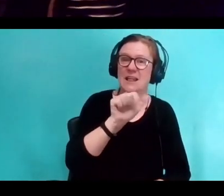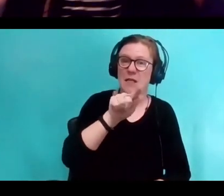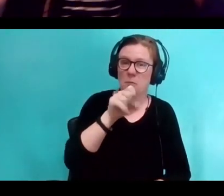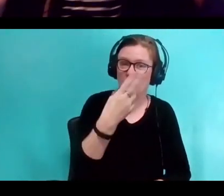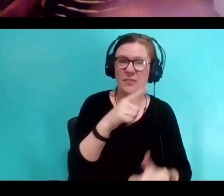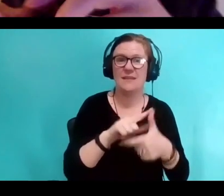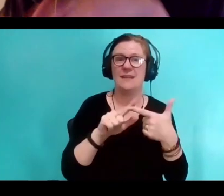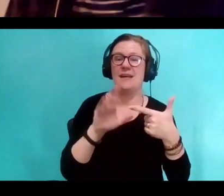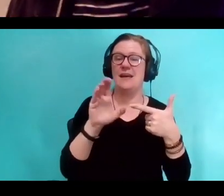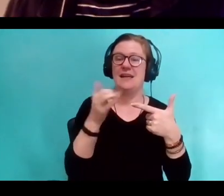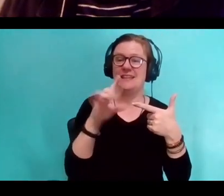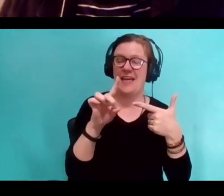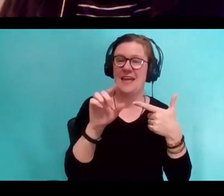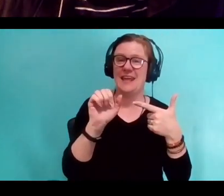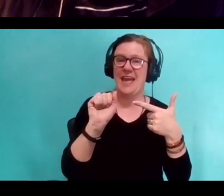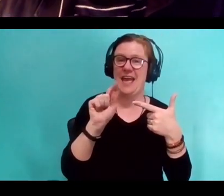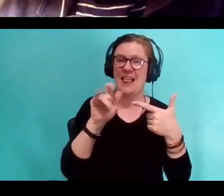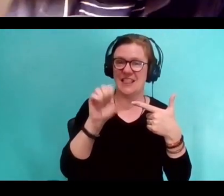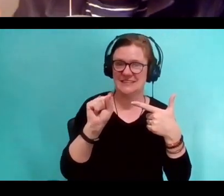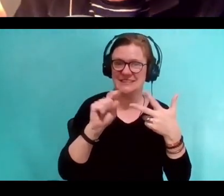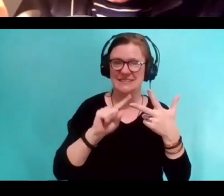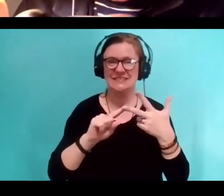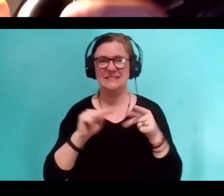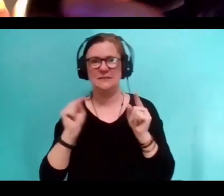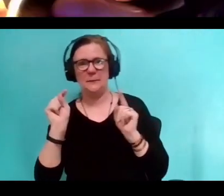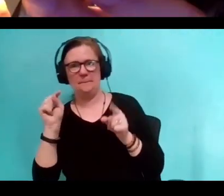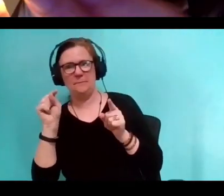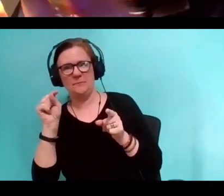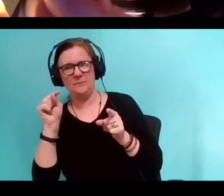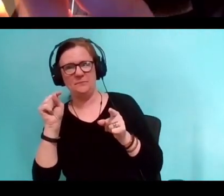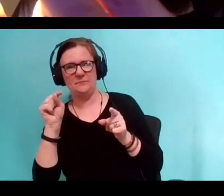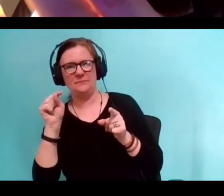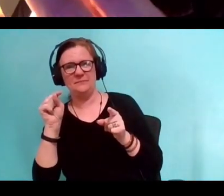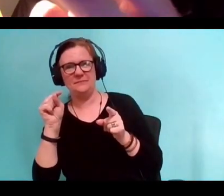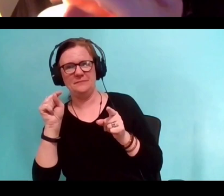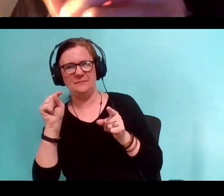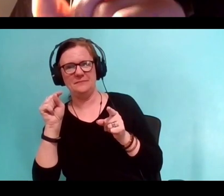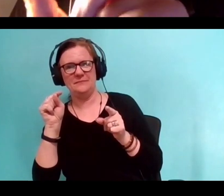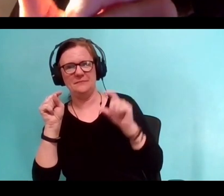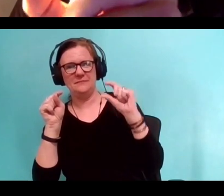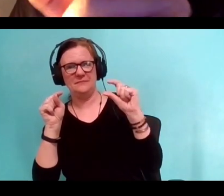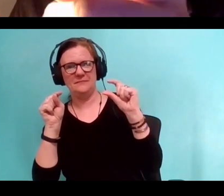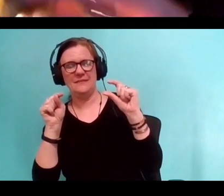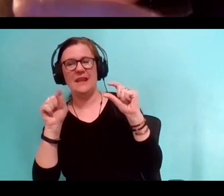go see "Cloud Atlas." You might not be able to see this so well, but this is a piece of Tiger's eye.